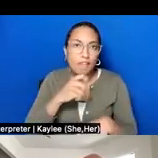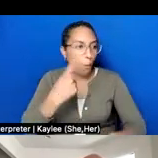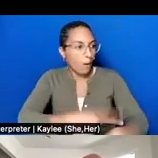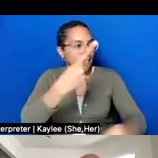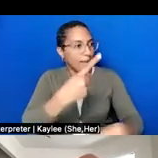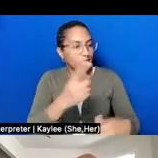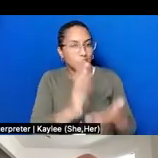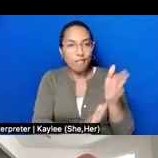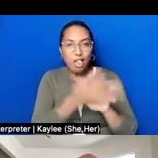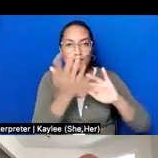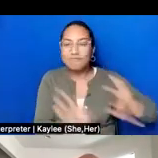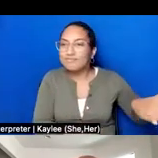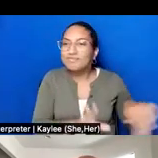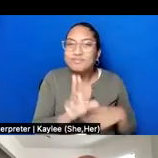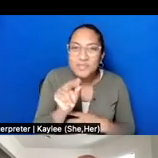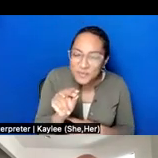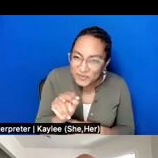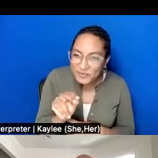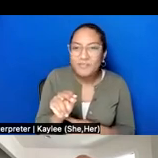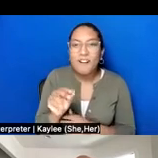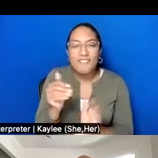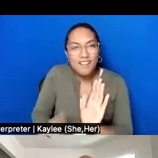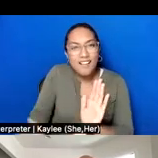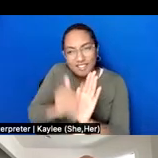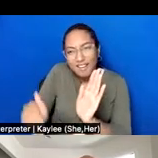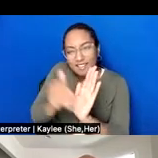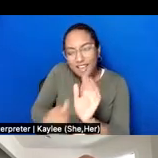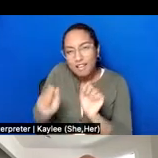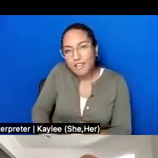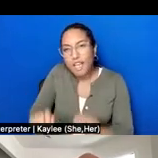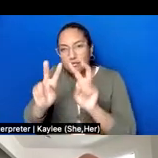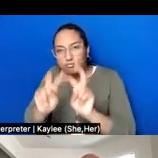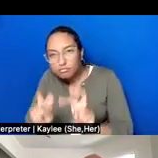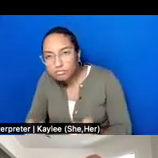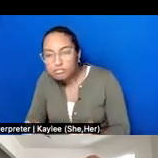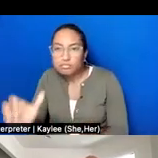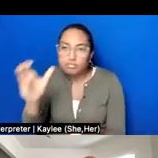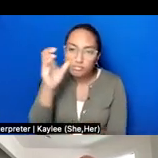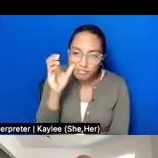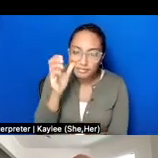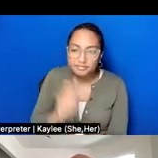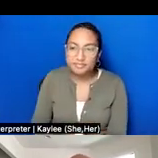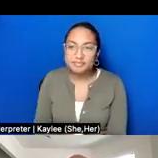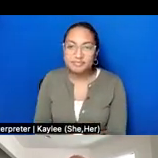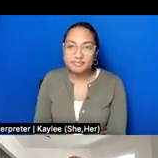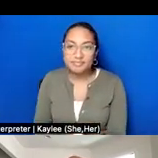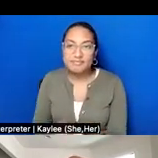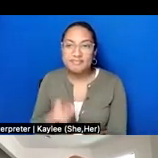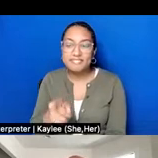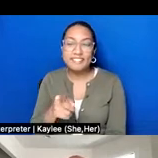And this brings me to the final understanding of oral history, and that is oral history as